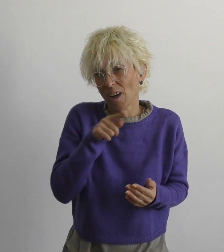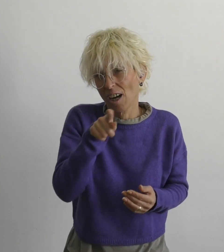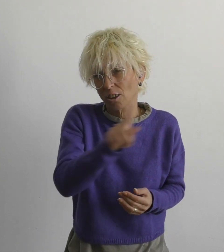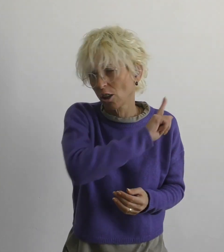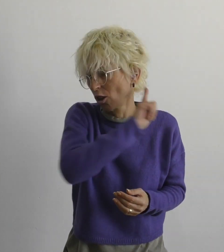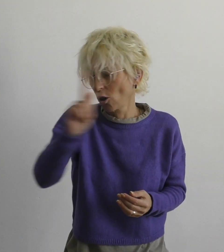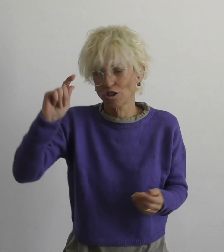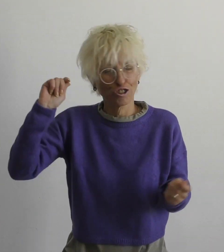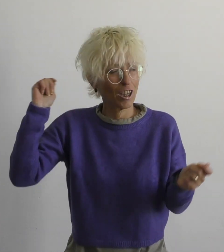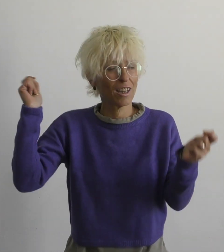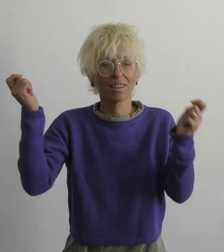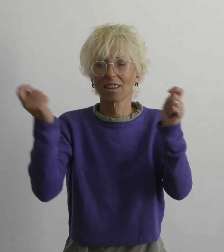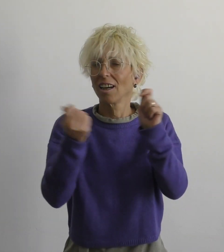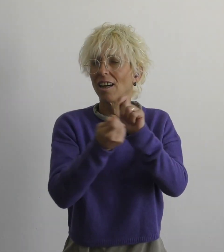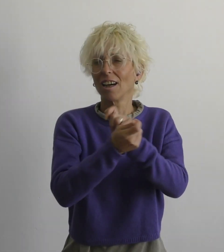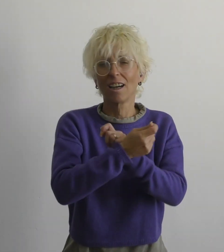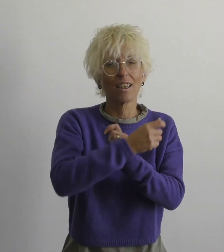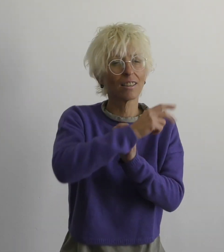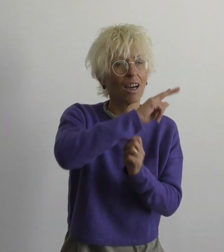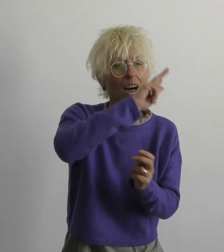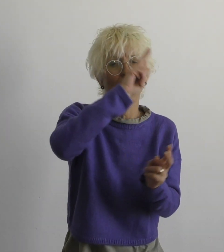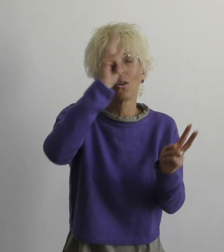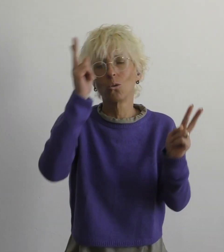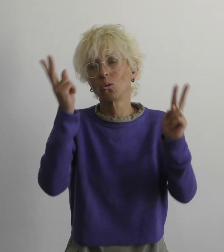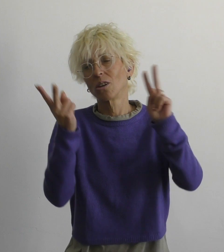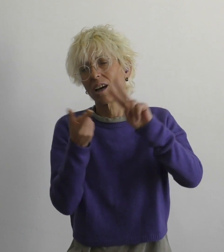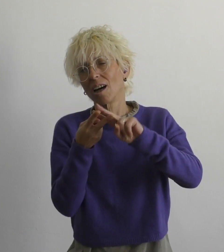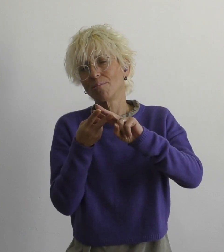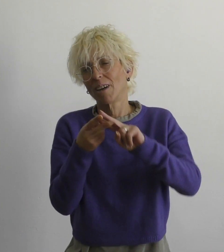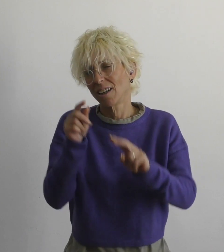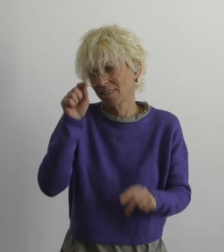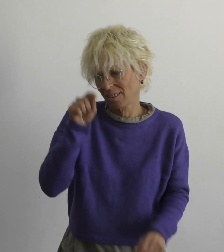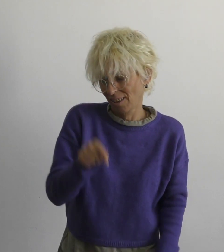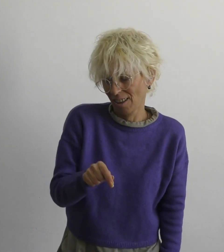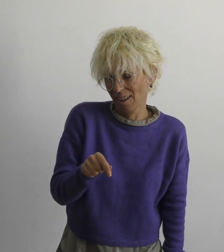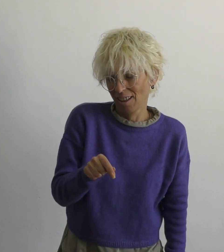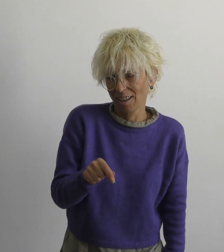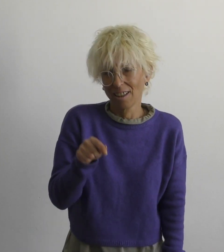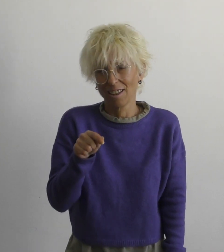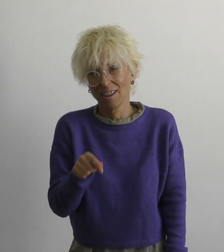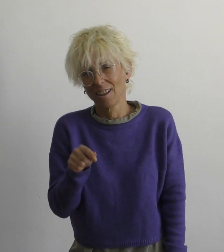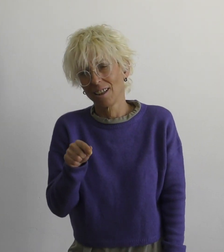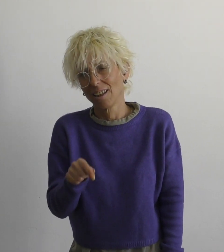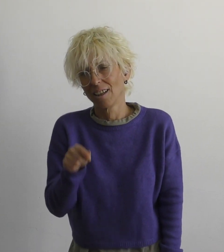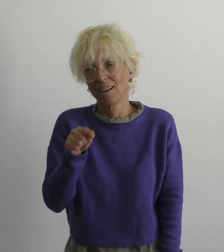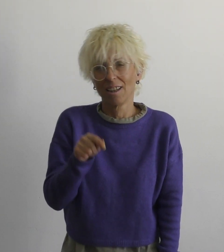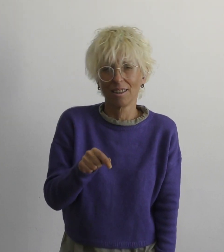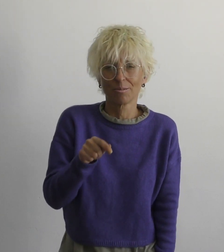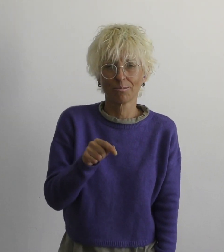You and I won't change this world